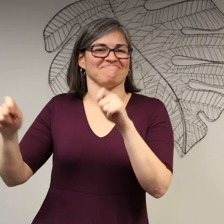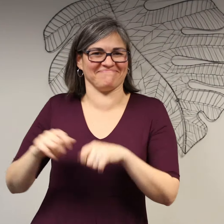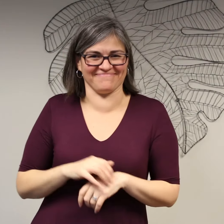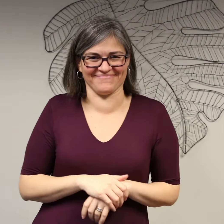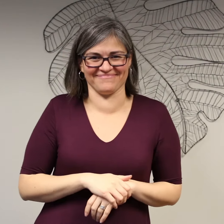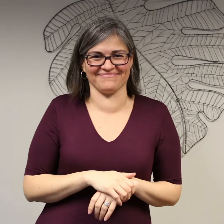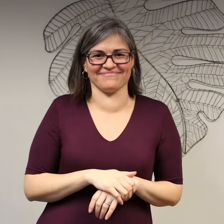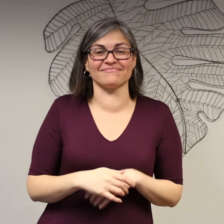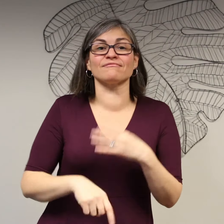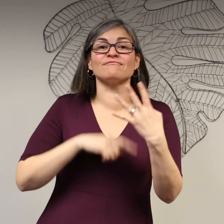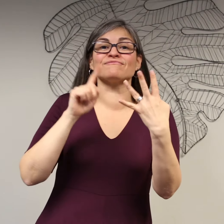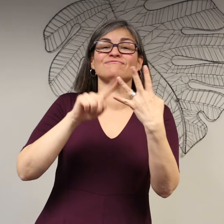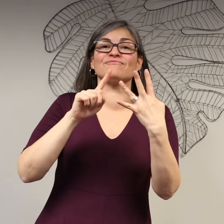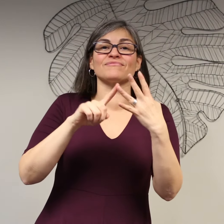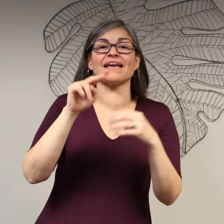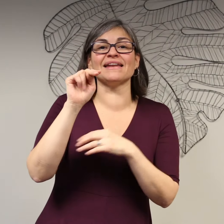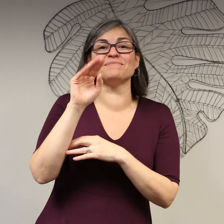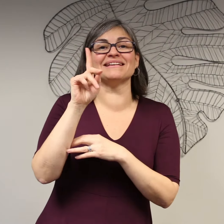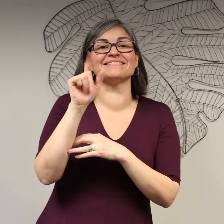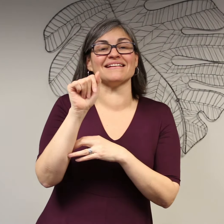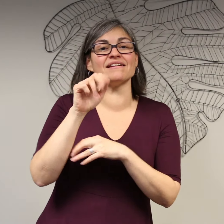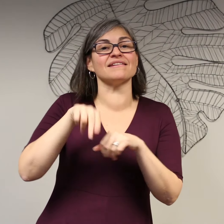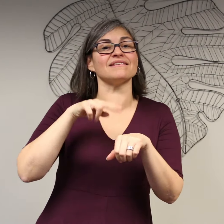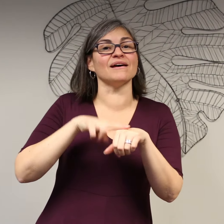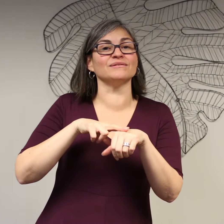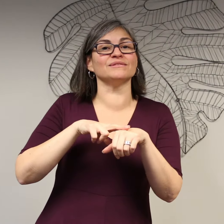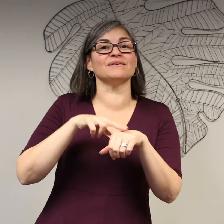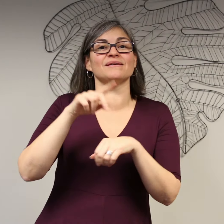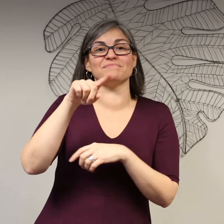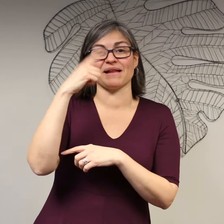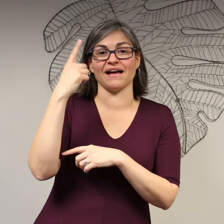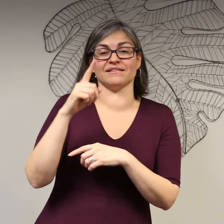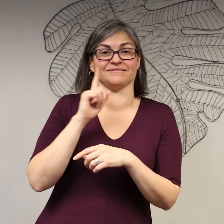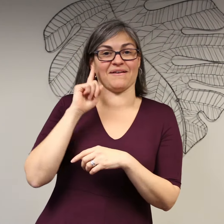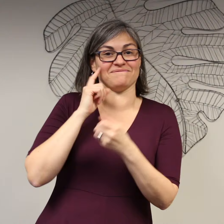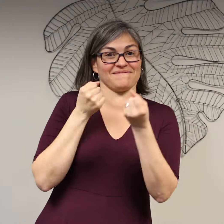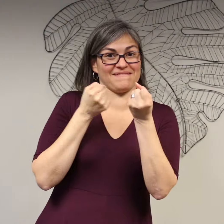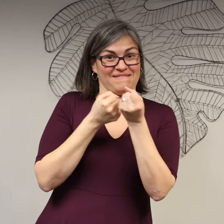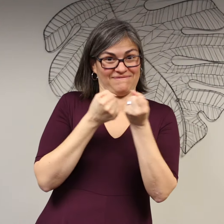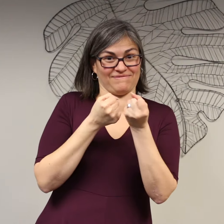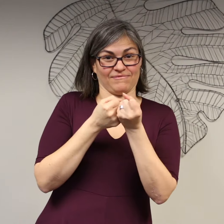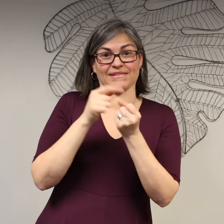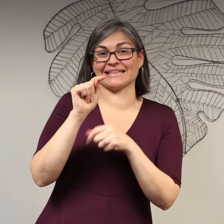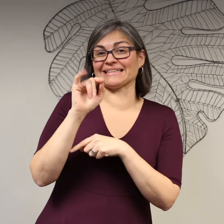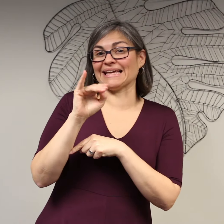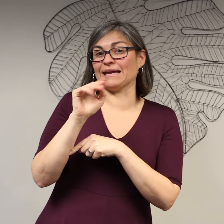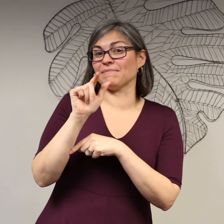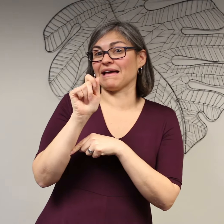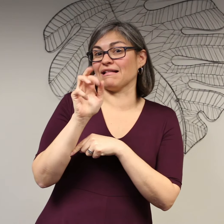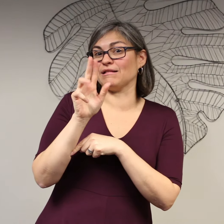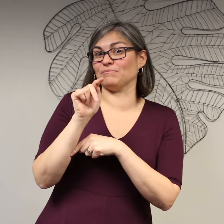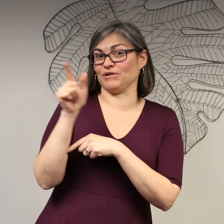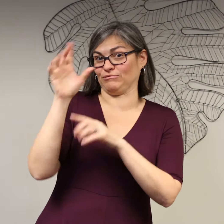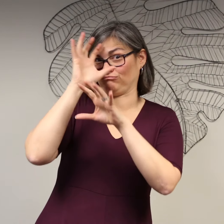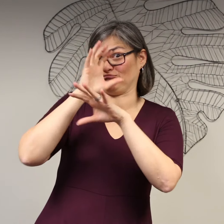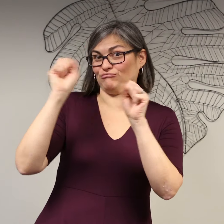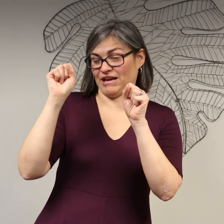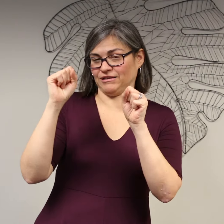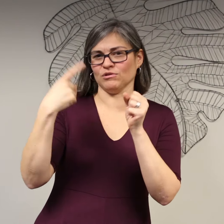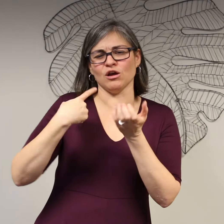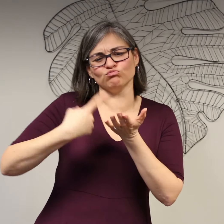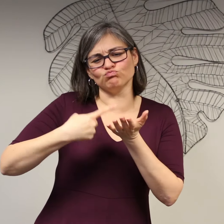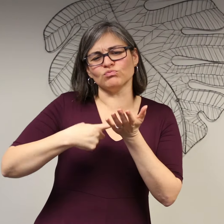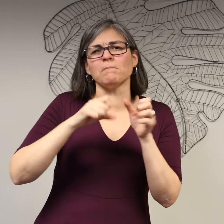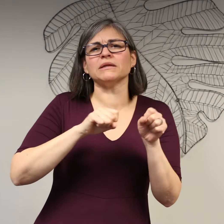Third, the National Black Deaf Advocates (NBDA) President Tim Albert and I discussed some